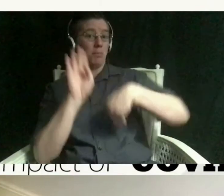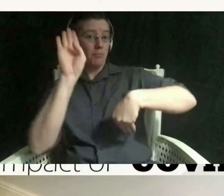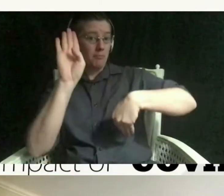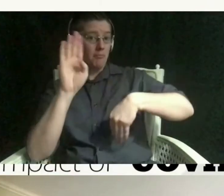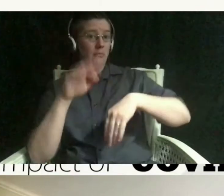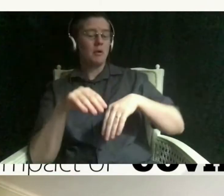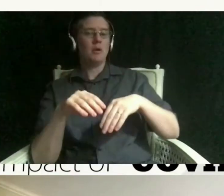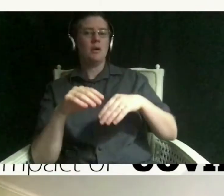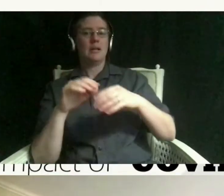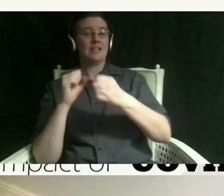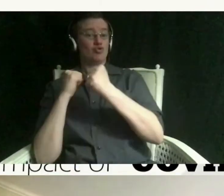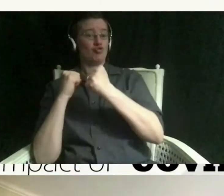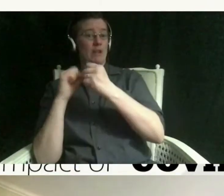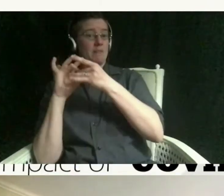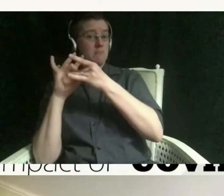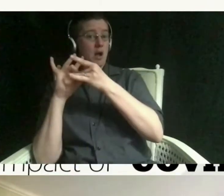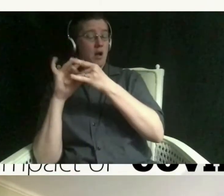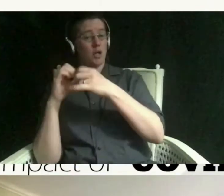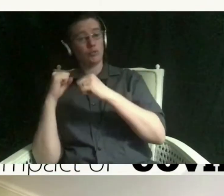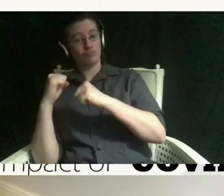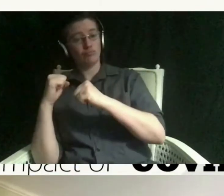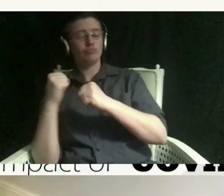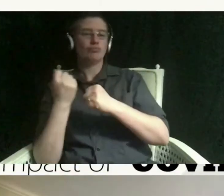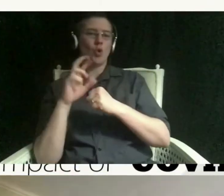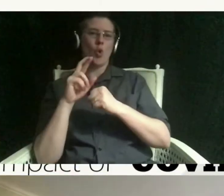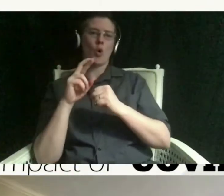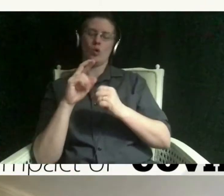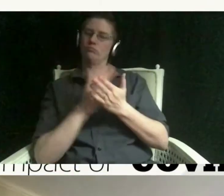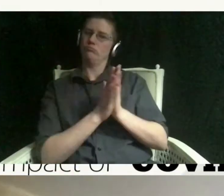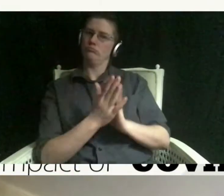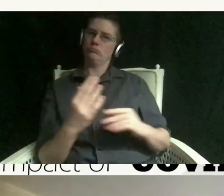or it can make things a little more difficult depending on what was already pre-existed in